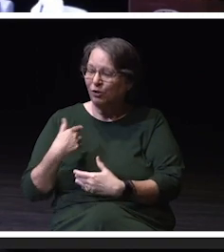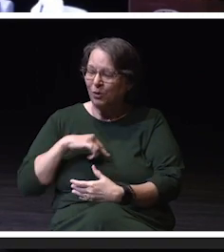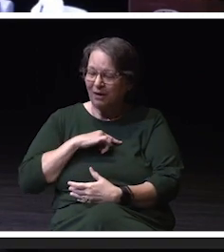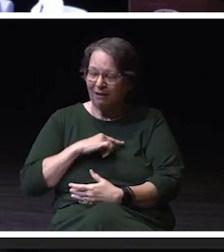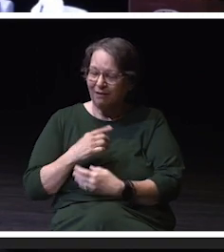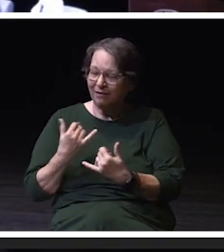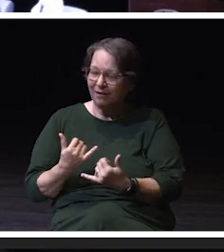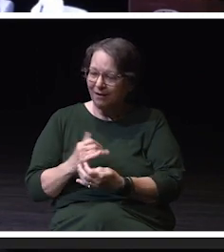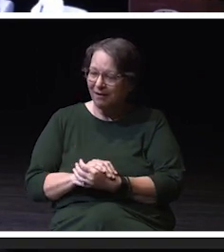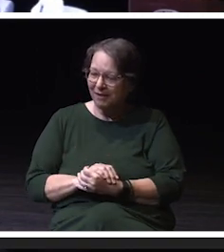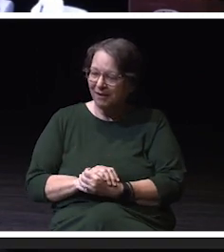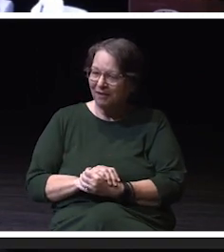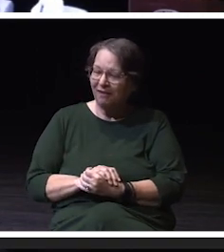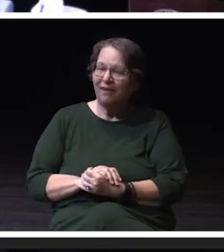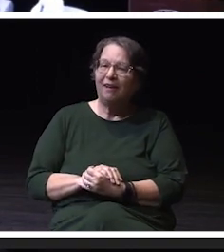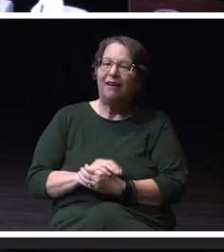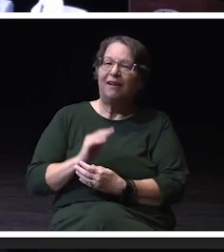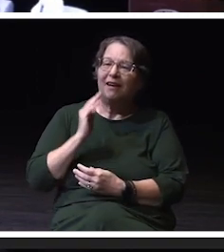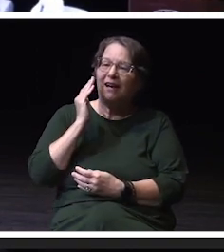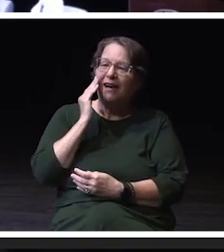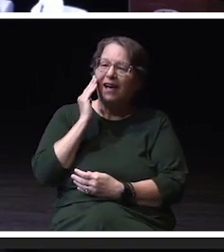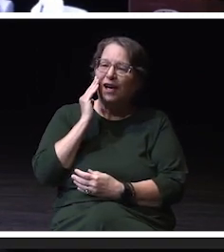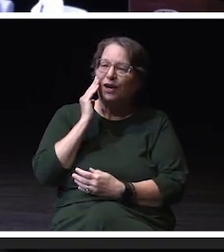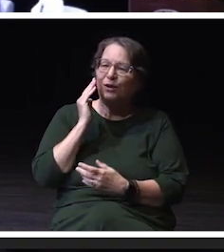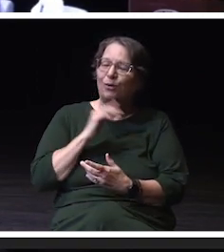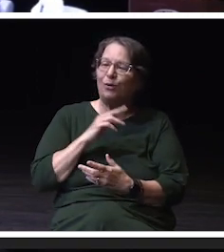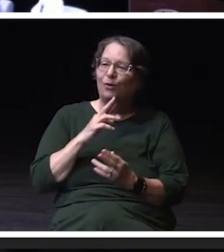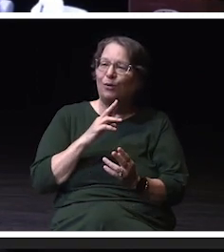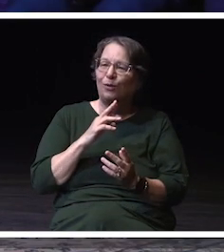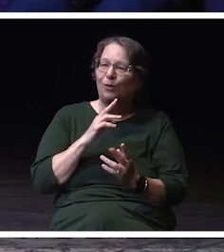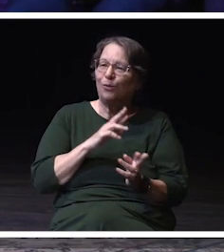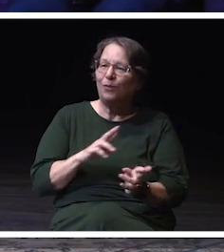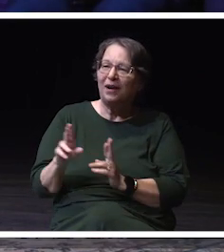And, I know you all are ready for another, academic year.